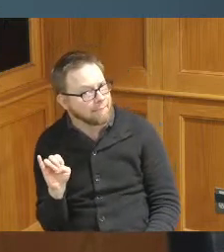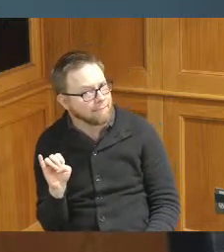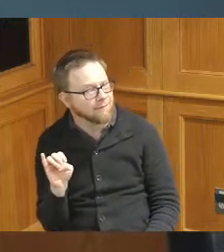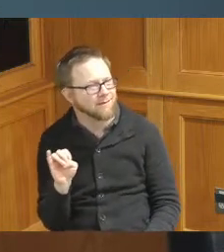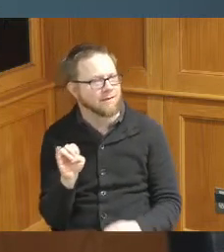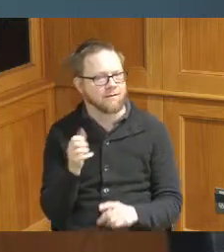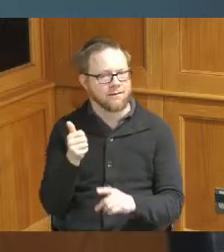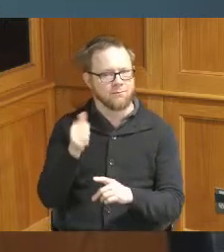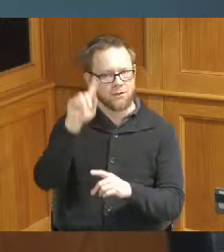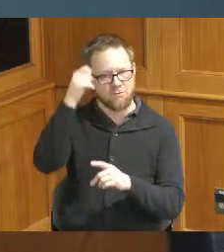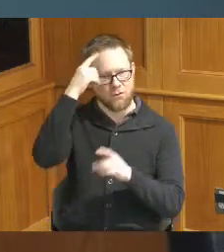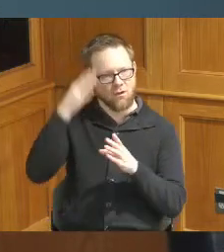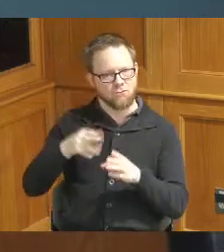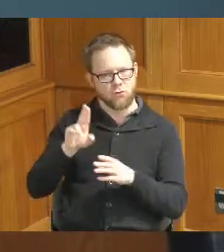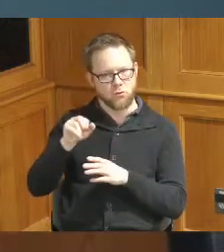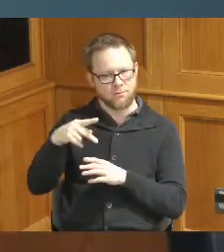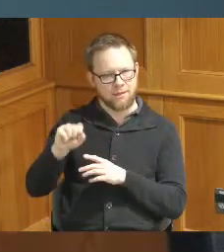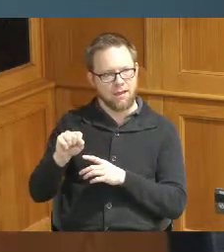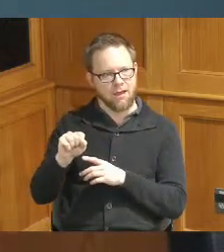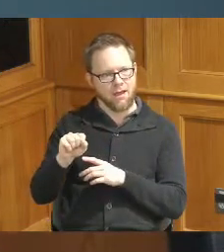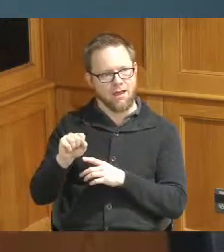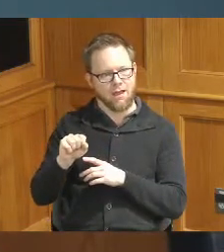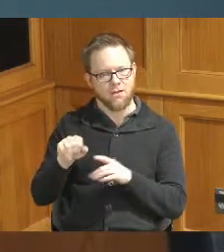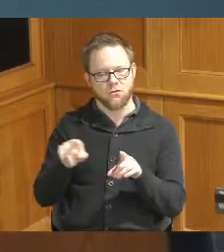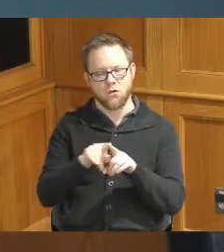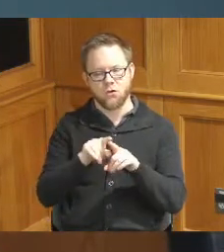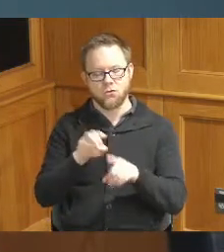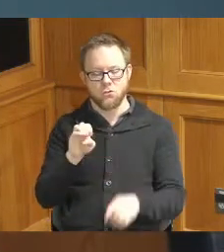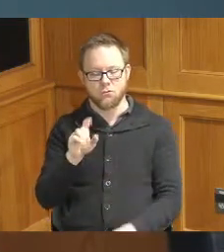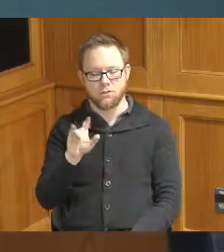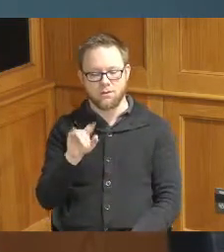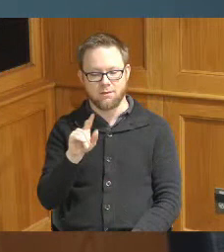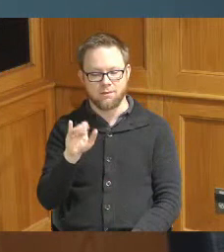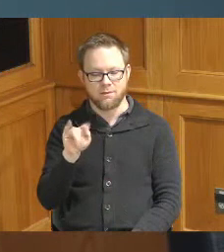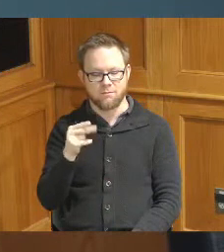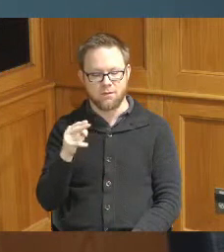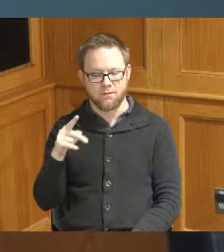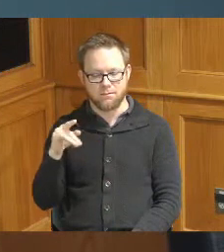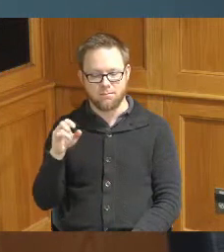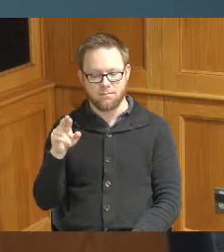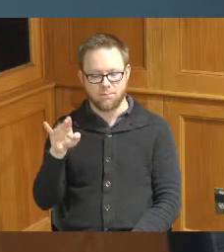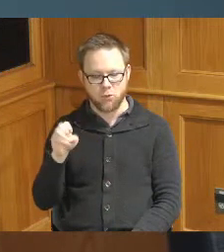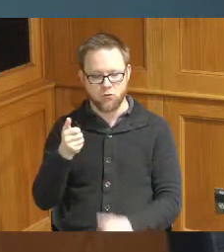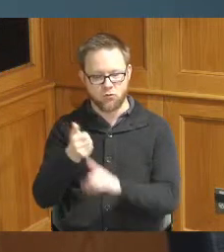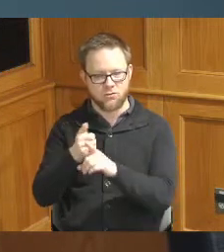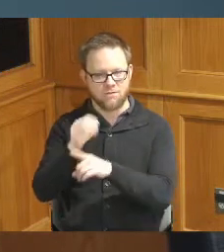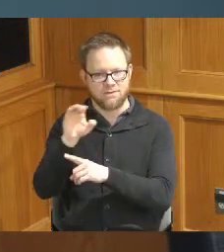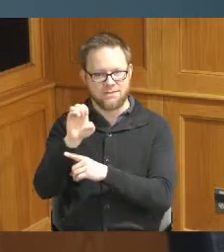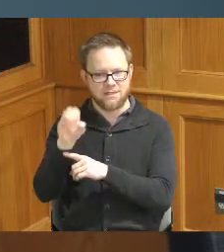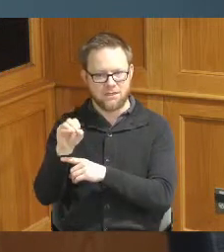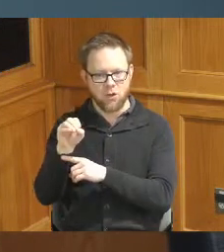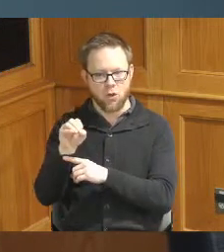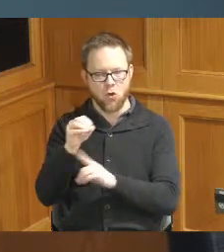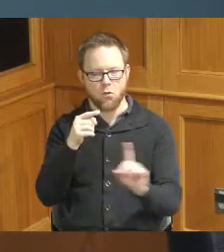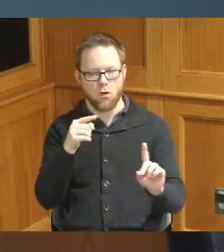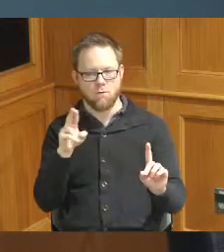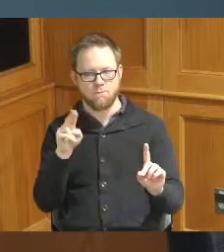of U.S Postal Services as well as Elizabeth Pierce who's the CEO of Union Terminal and they were very